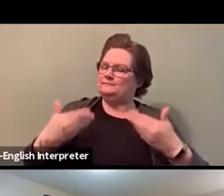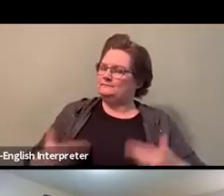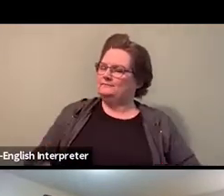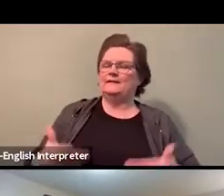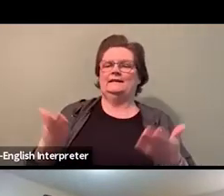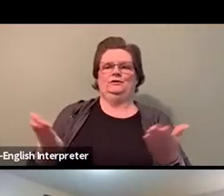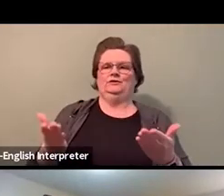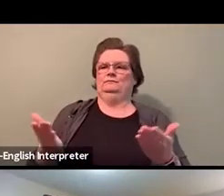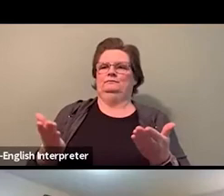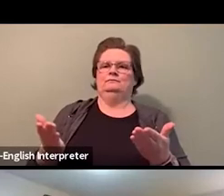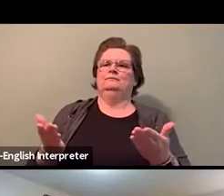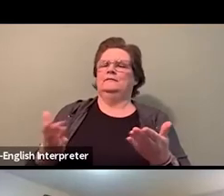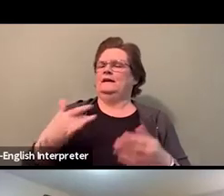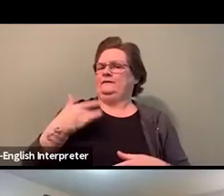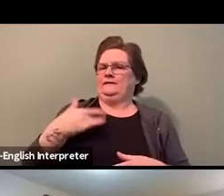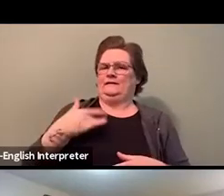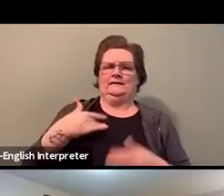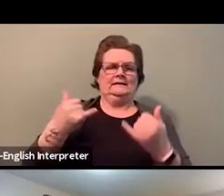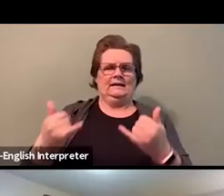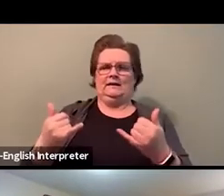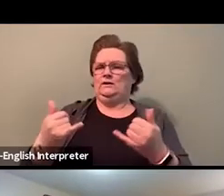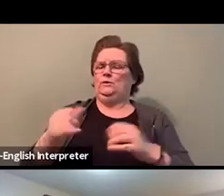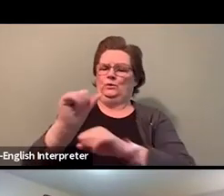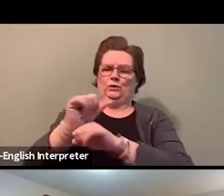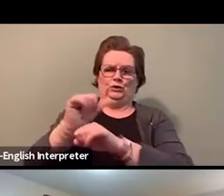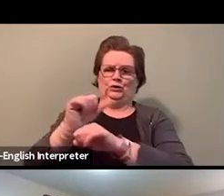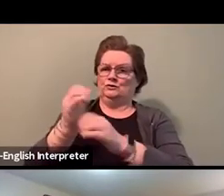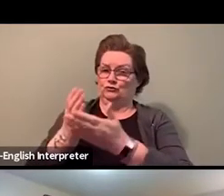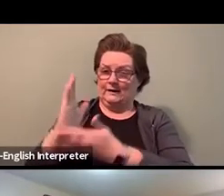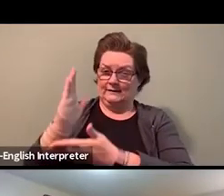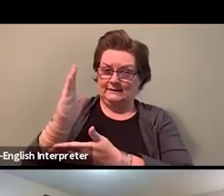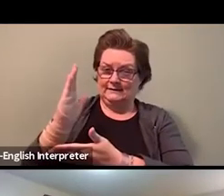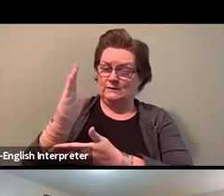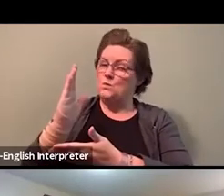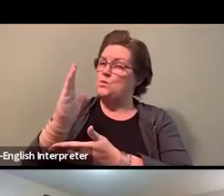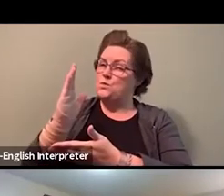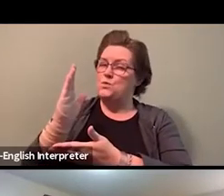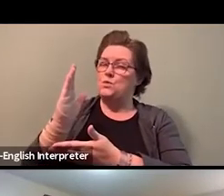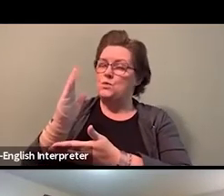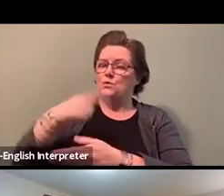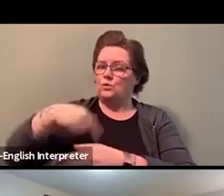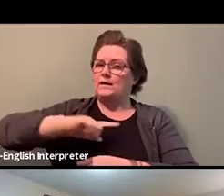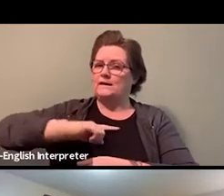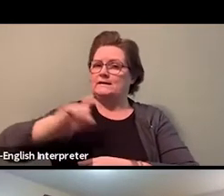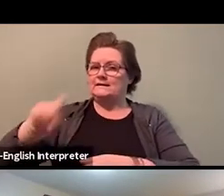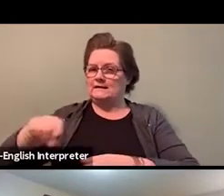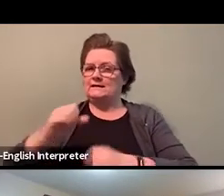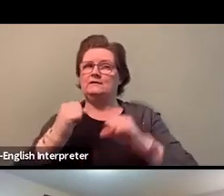we need to fight for workers' rights. We need to fight for our frontline healthcare workers.